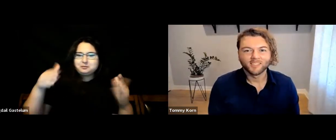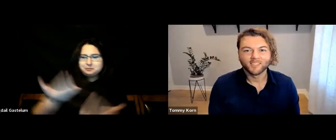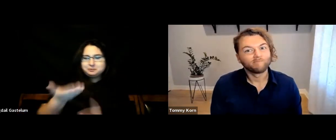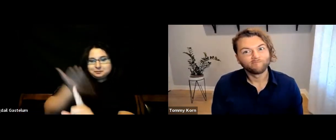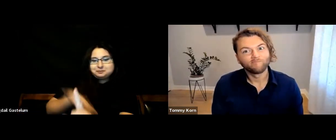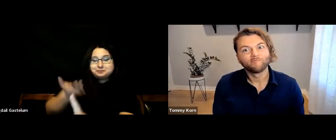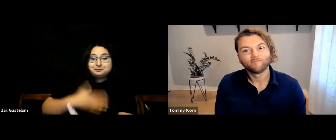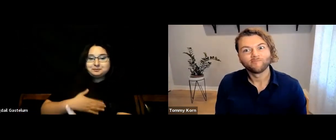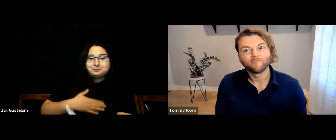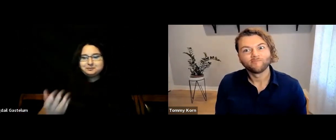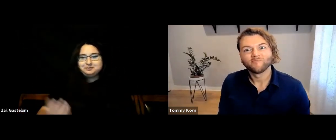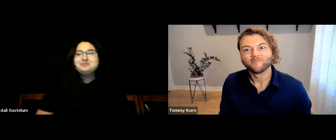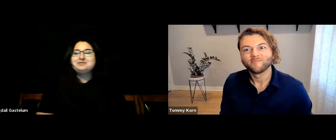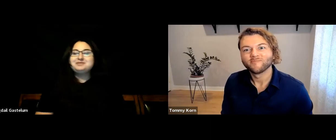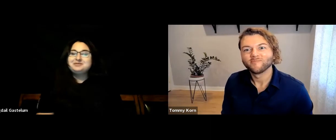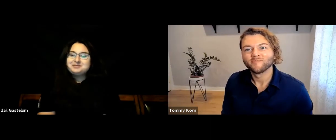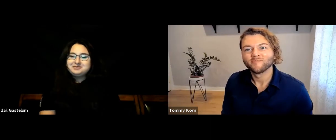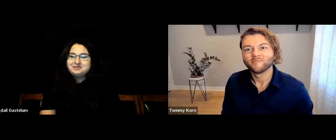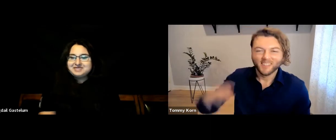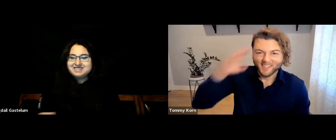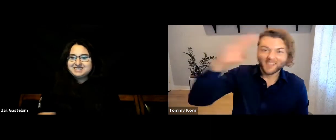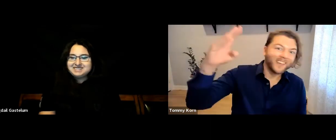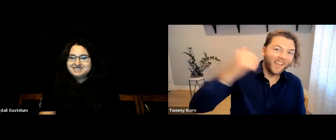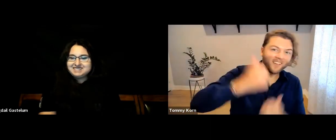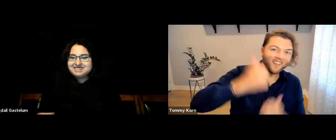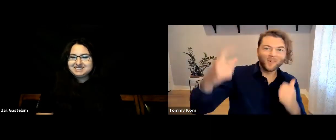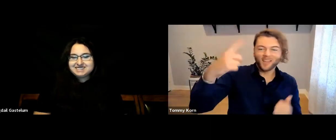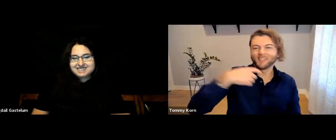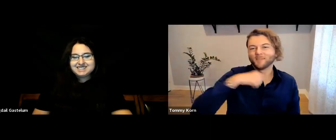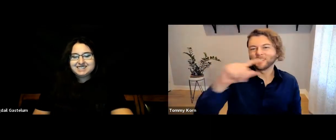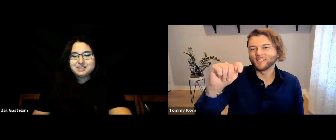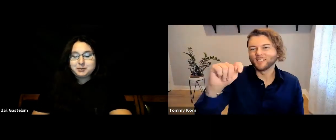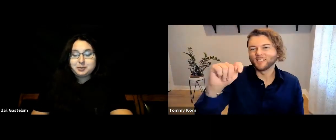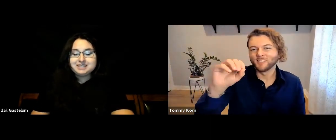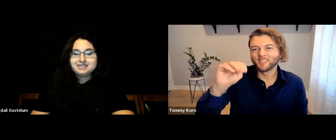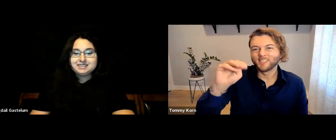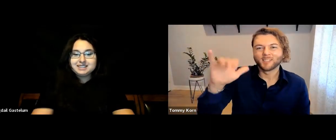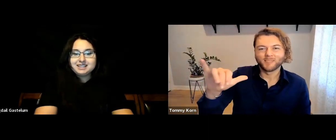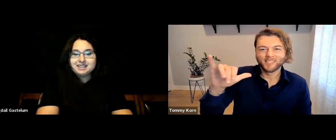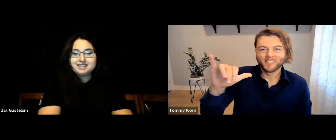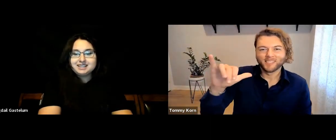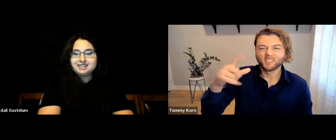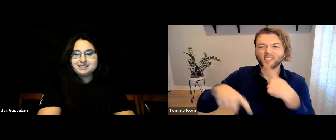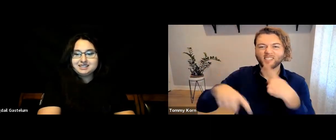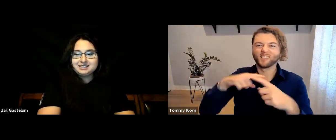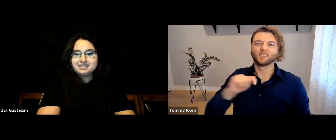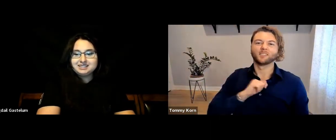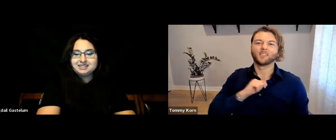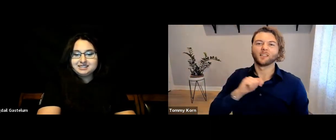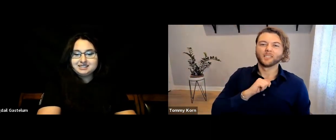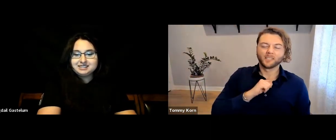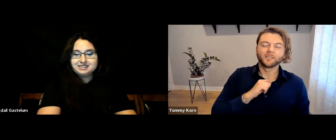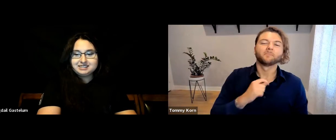Tommy, please introduce yourself. [Tommy] Hello, everyone! My name is Tommy--this is my name sign.